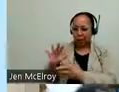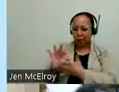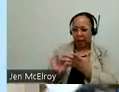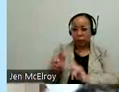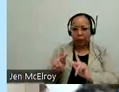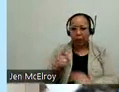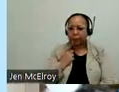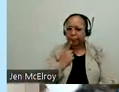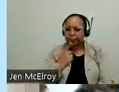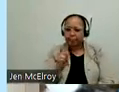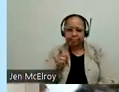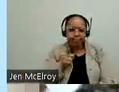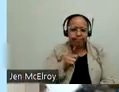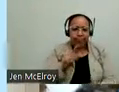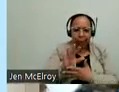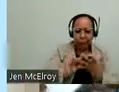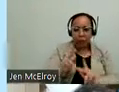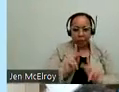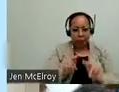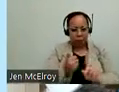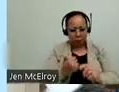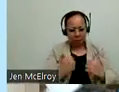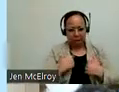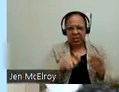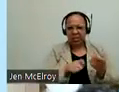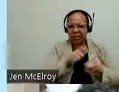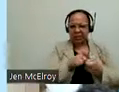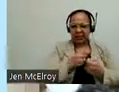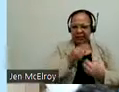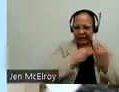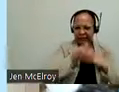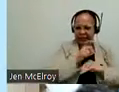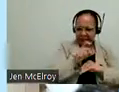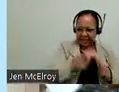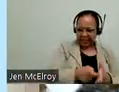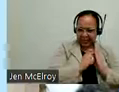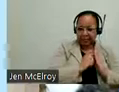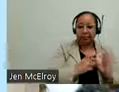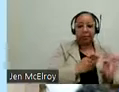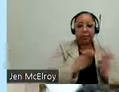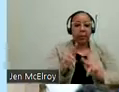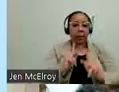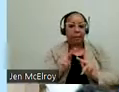including people who have specific dietary needs. Or people who may want